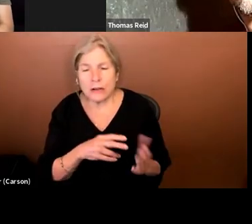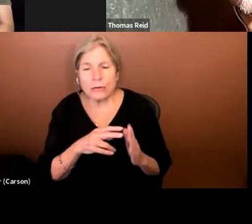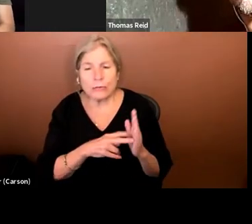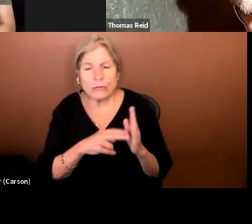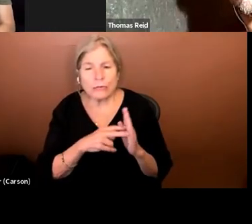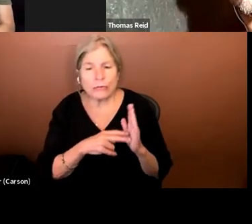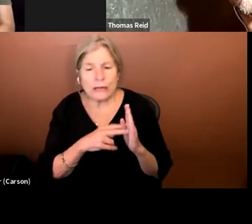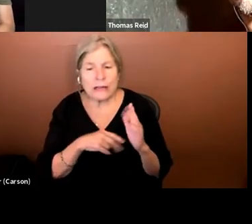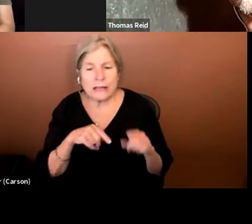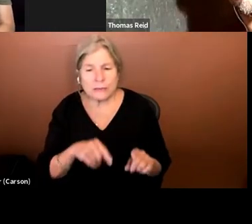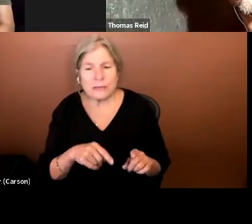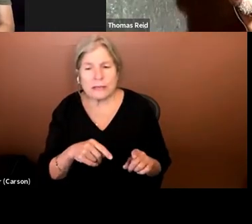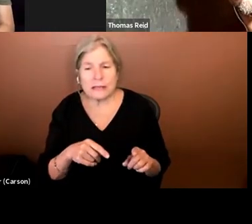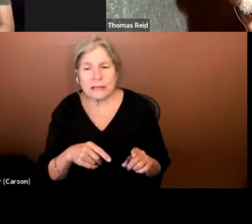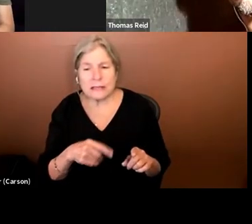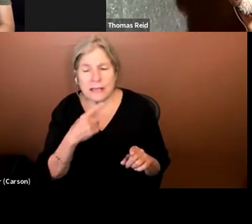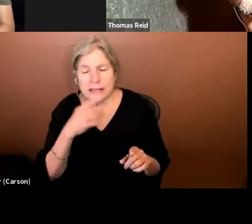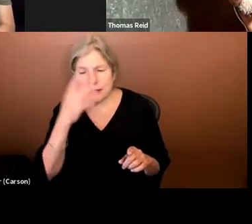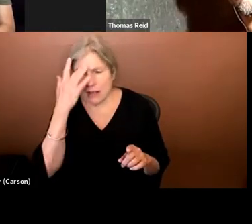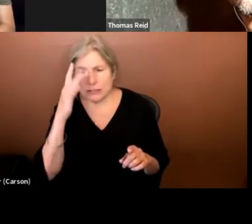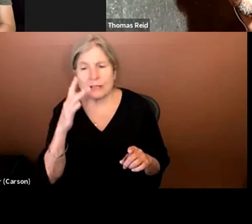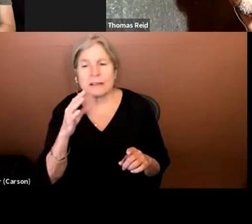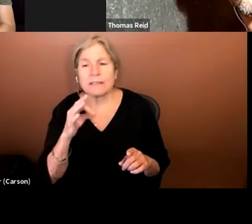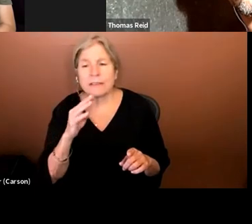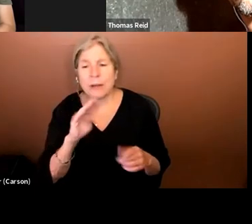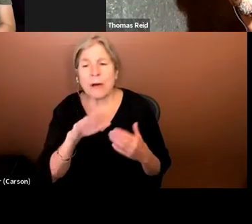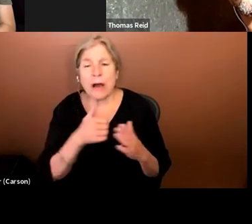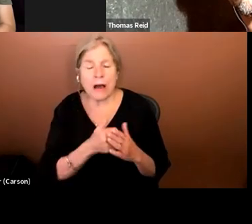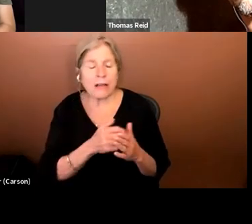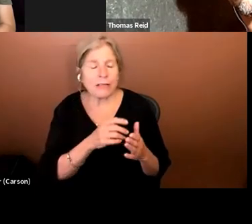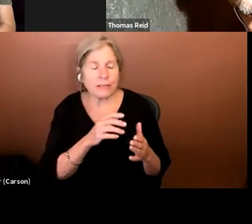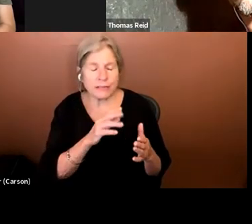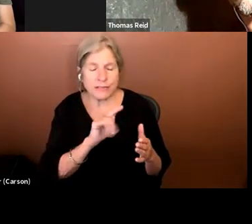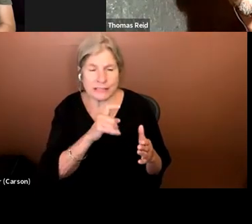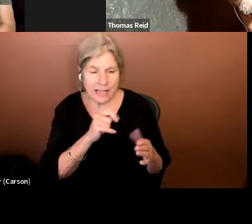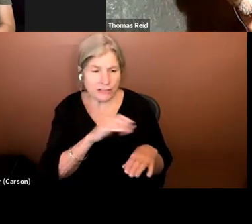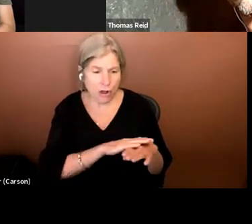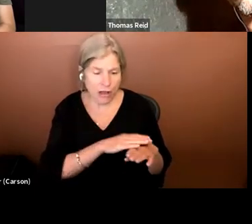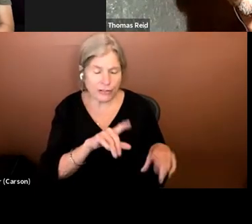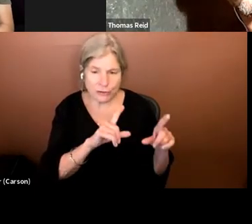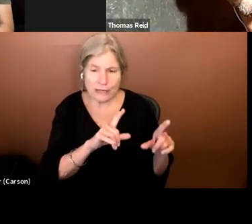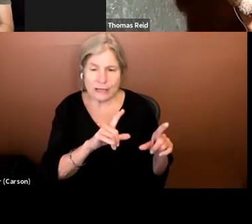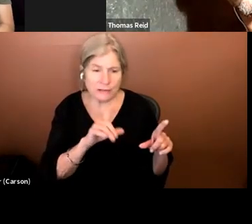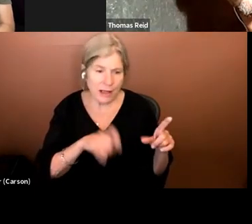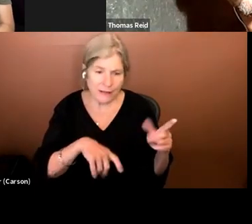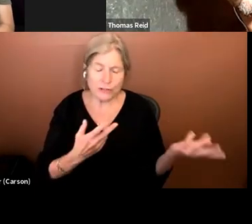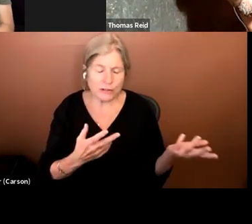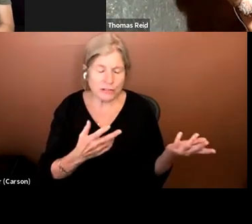we say intelligent film, reading all the text on screen is a must. Someone is not going to know it's there unless a narrator is there.